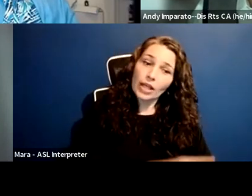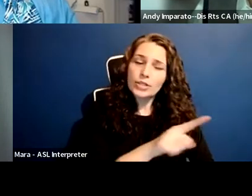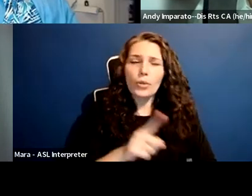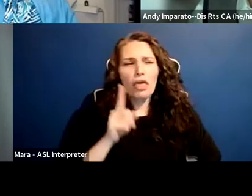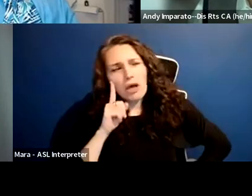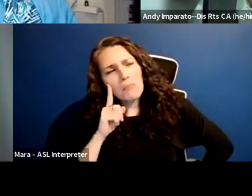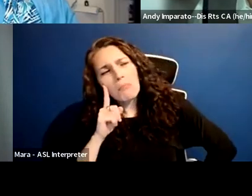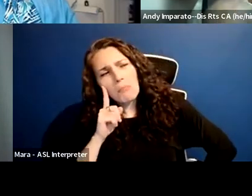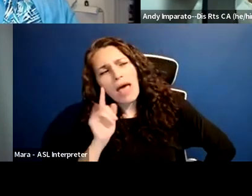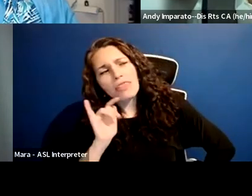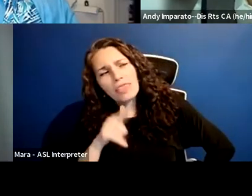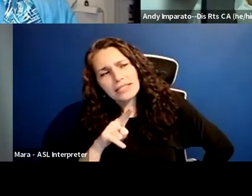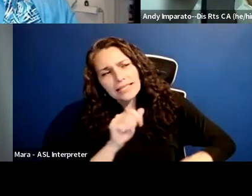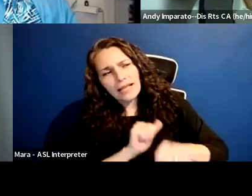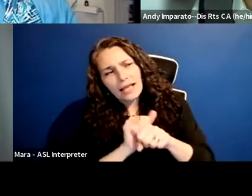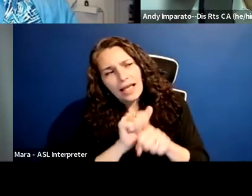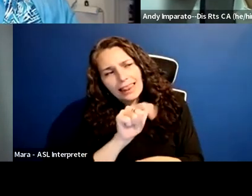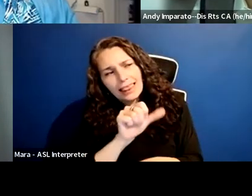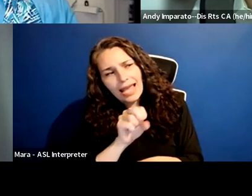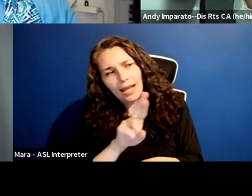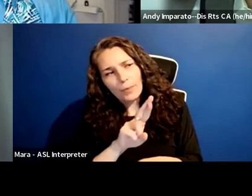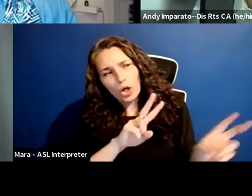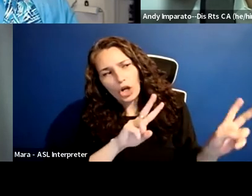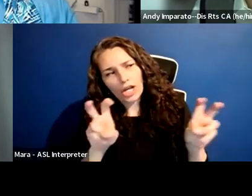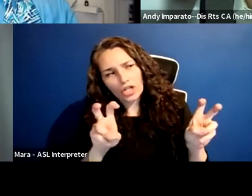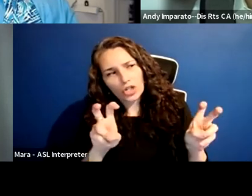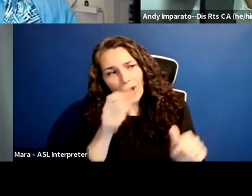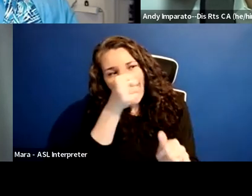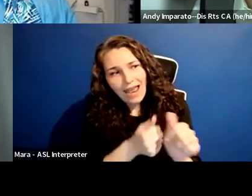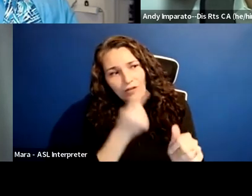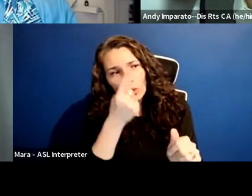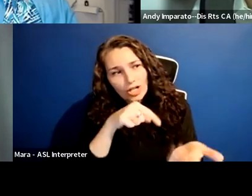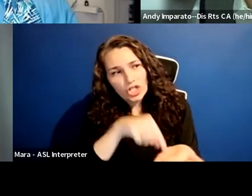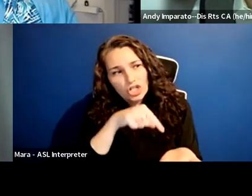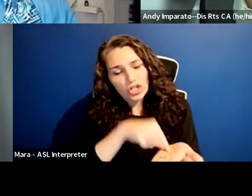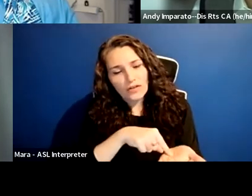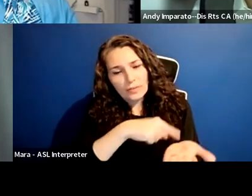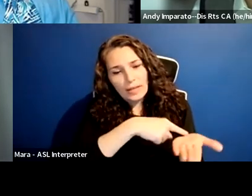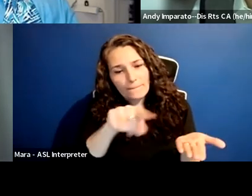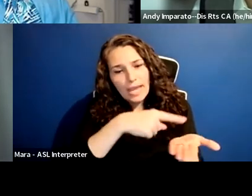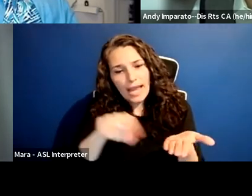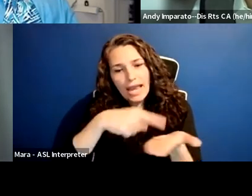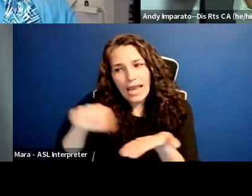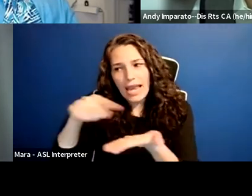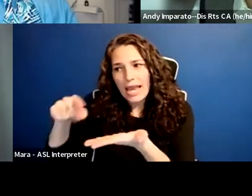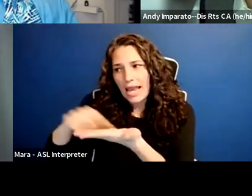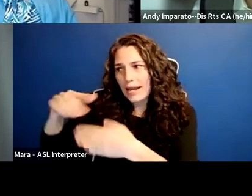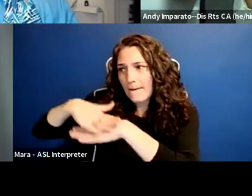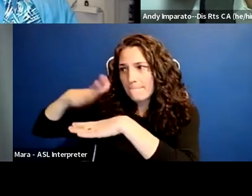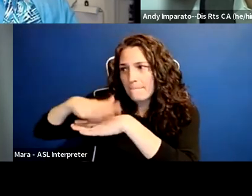Everyone, everyone deserves to be paid minimum wage at least. Everyone. There should not be any exceptions.